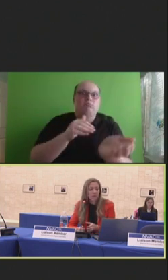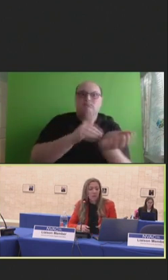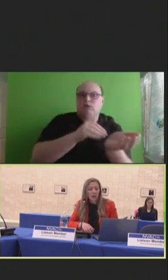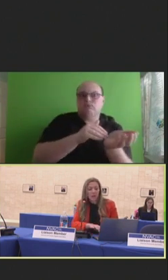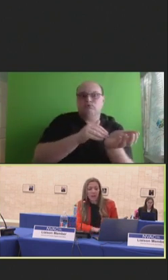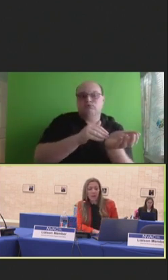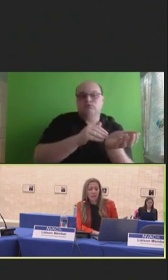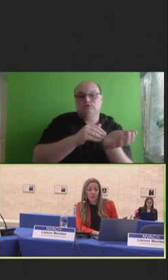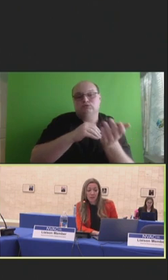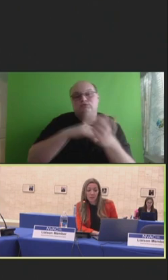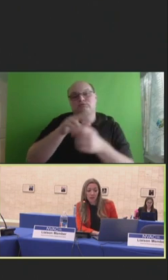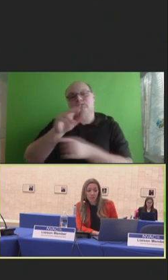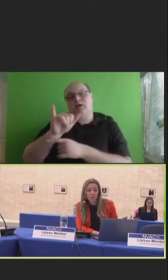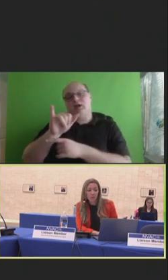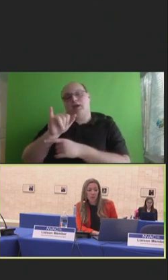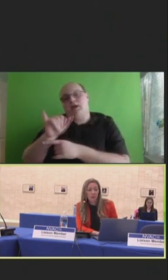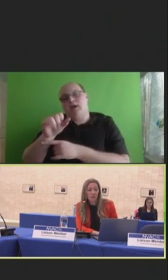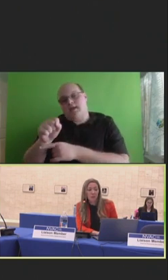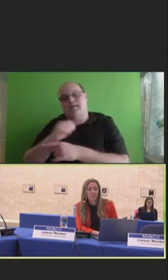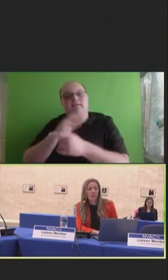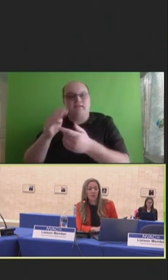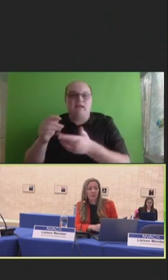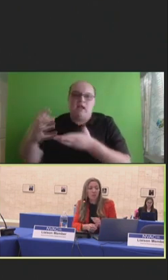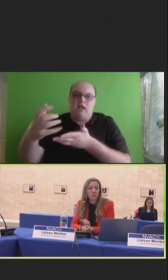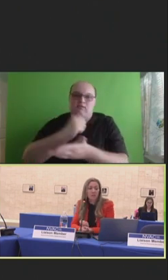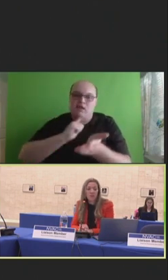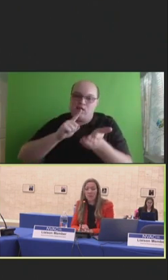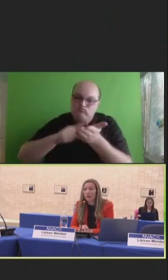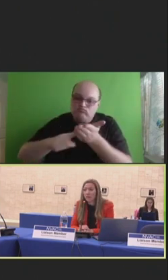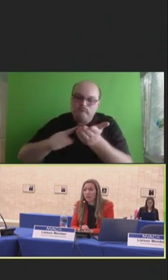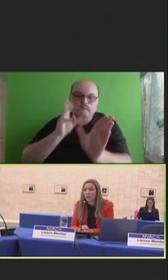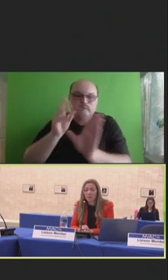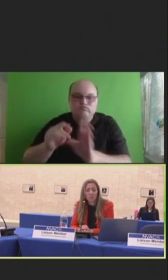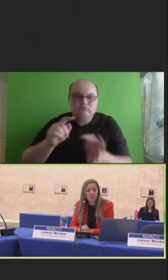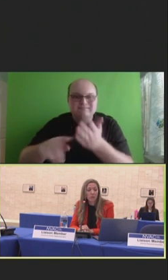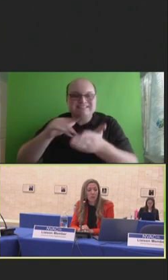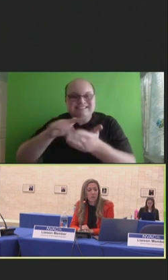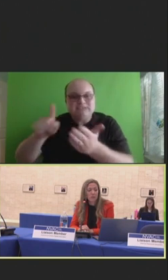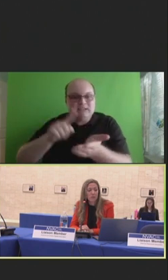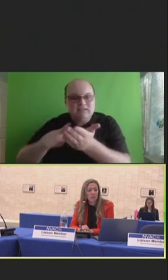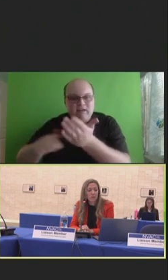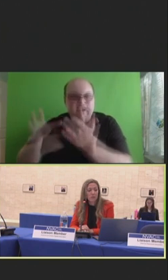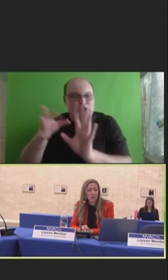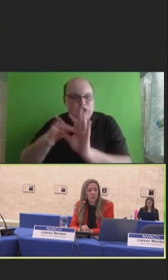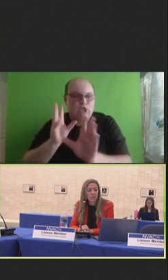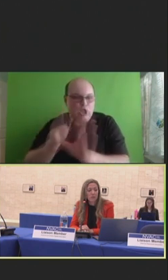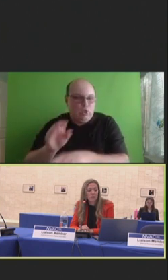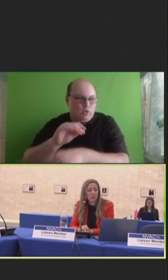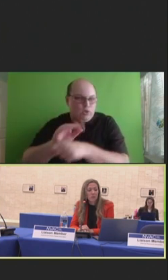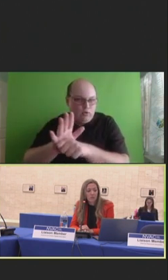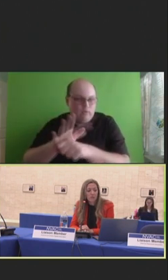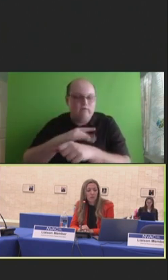IIS can capture and include investigational study vaccines, including COVID-19 in participants’